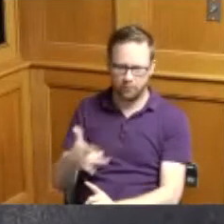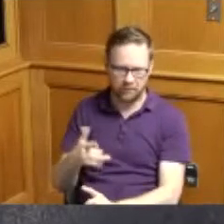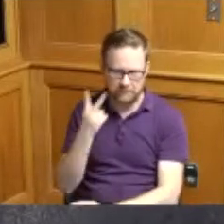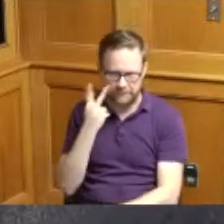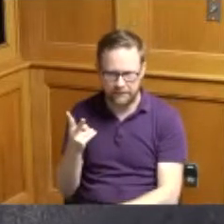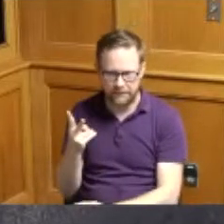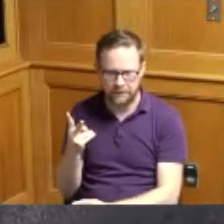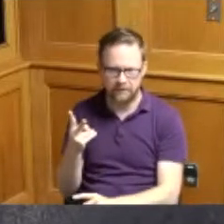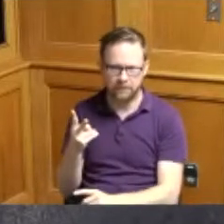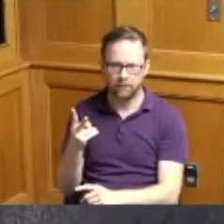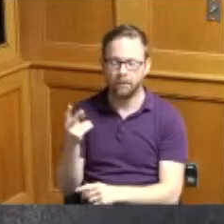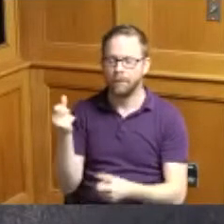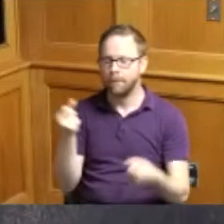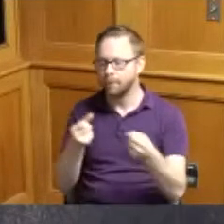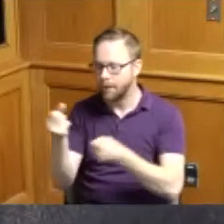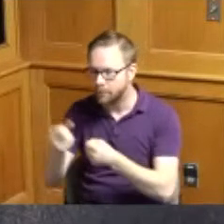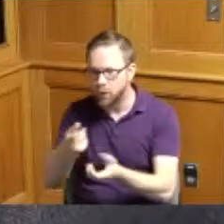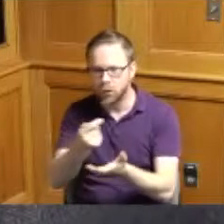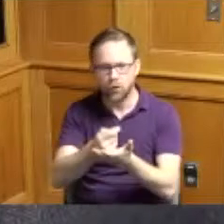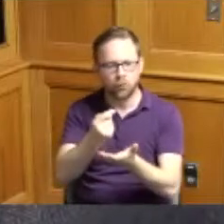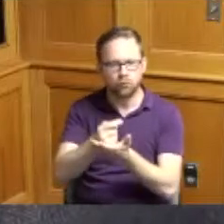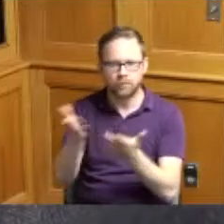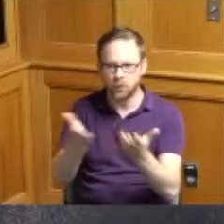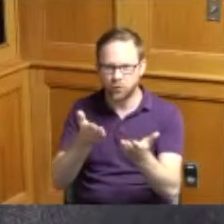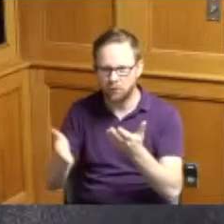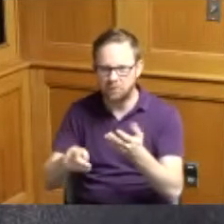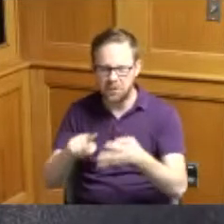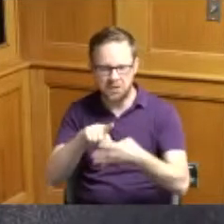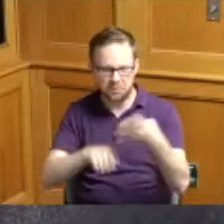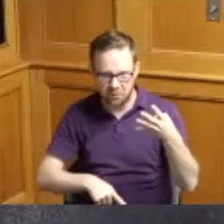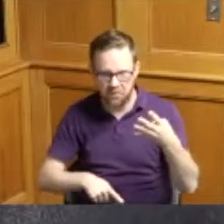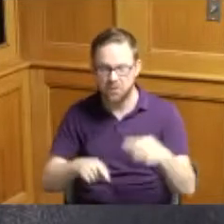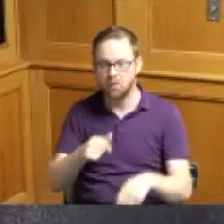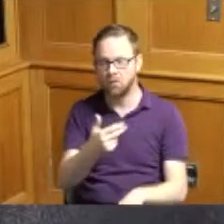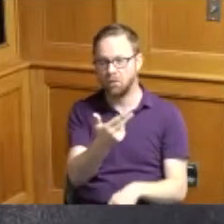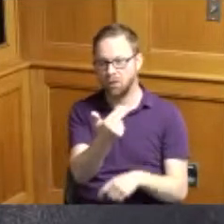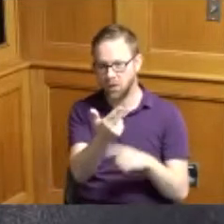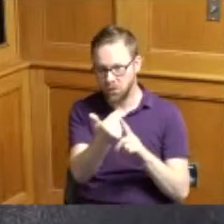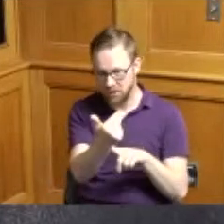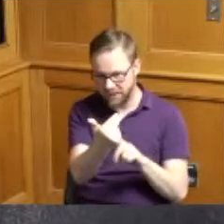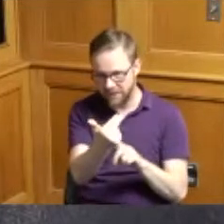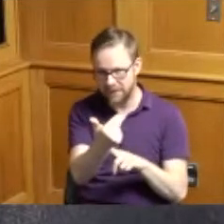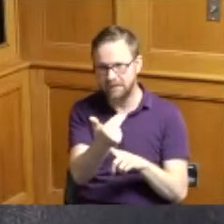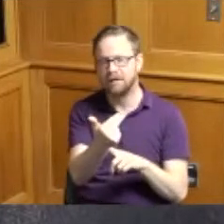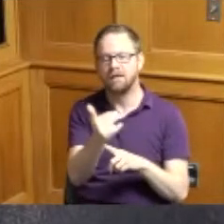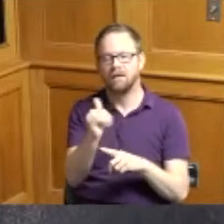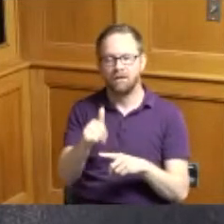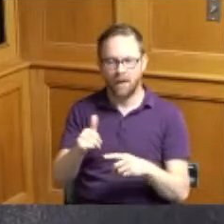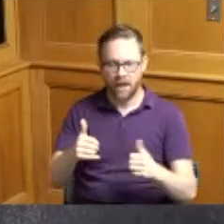placement and treatment services so we have item 13 for residential treatment services